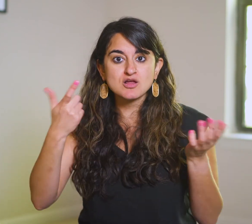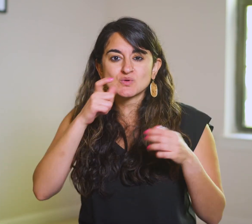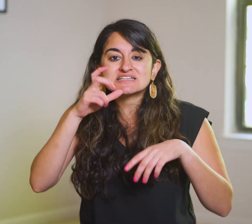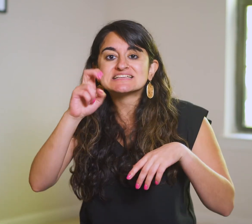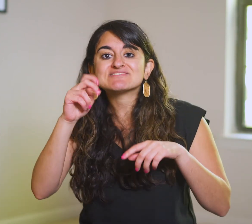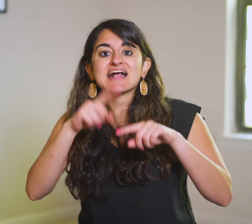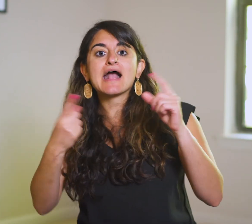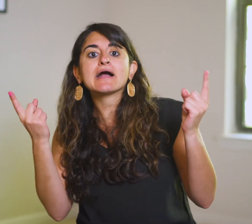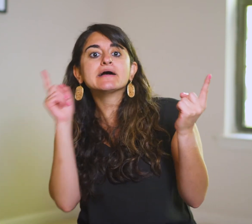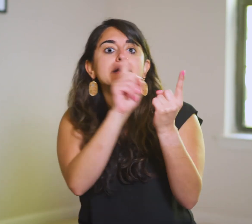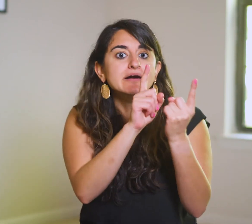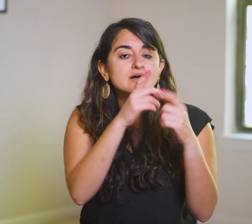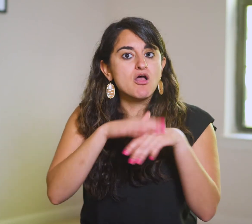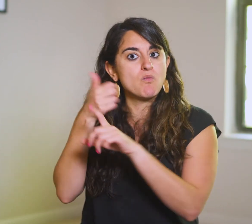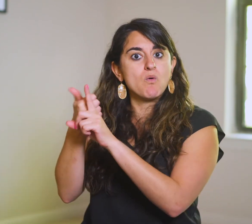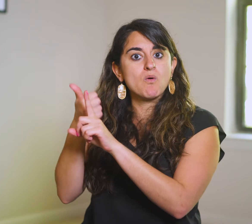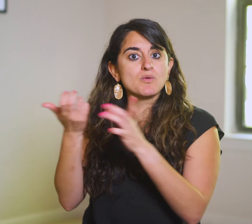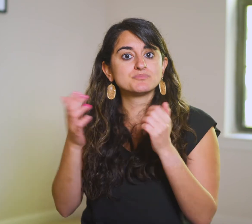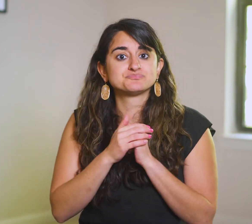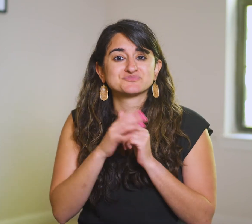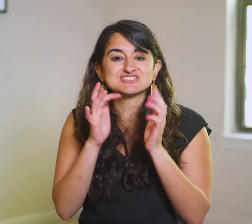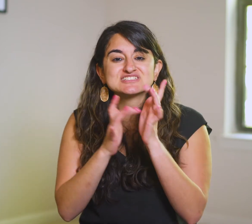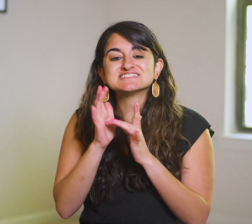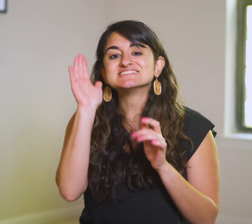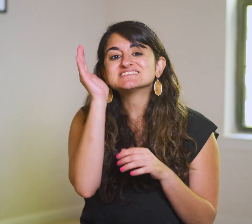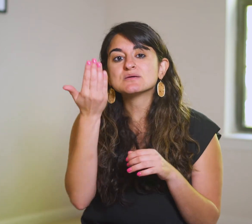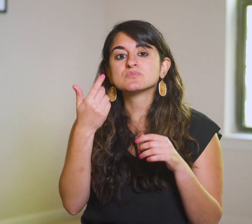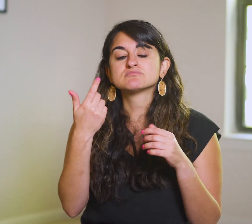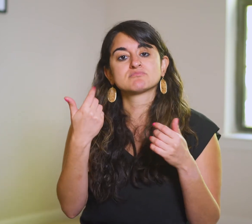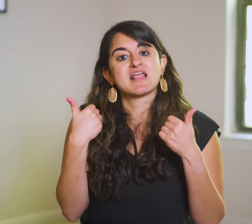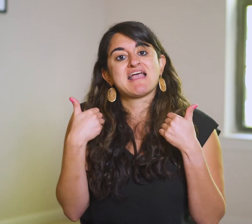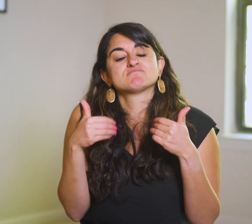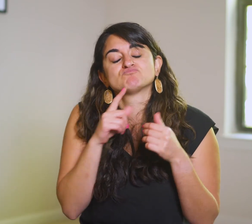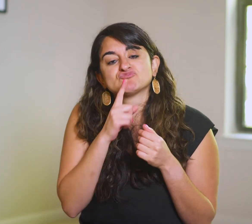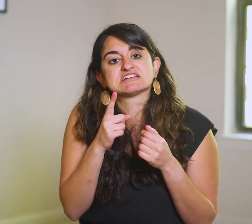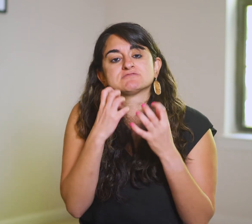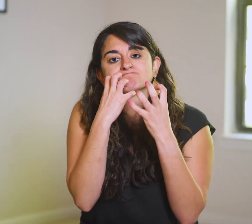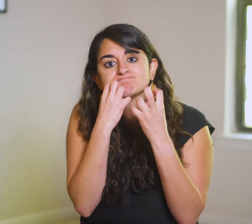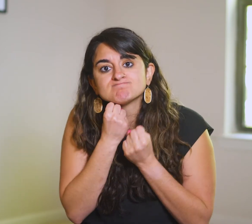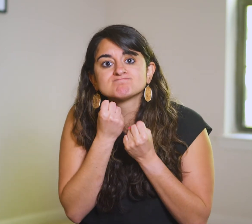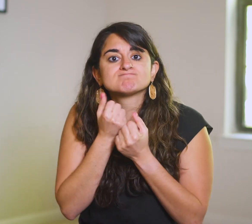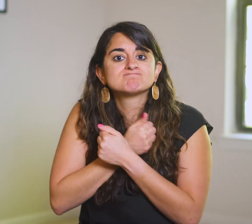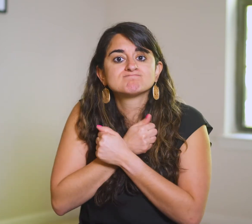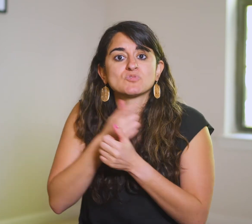who can’t even seek Him on his own. Jesus seems to have a great affection